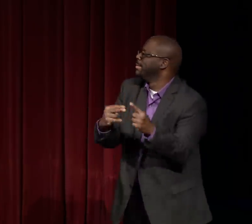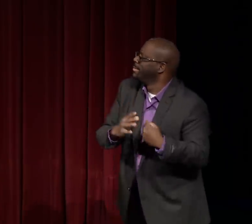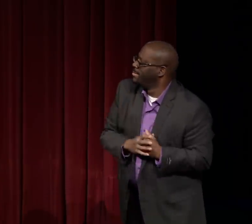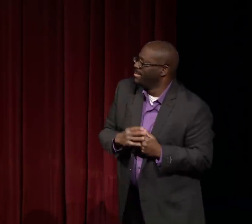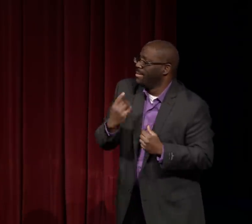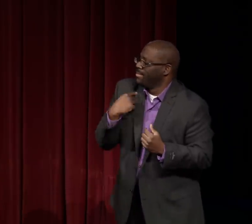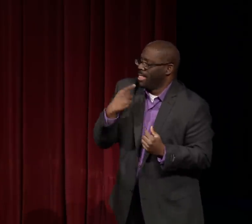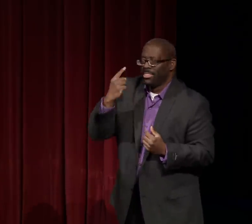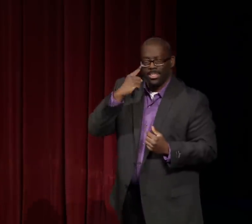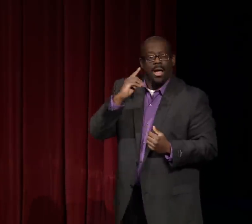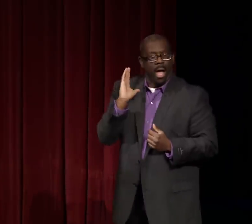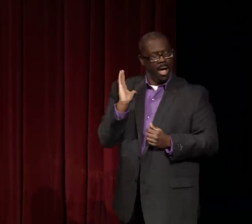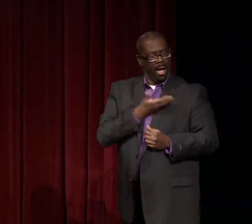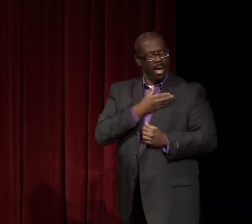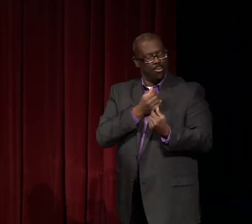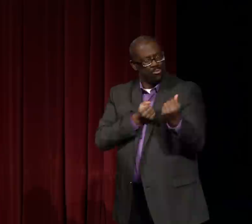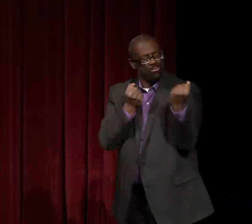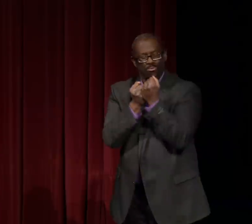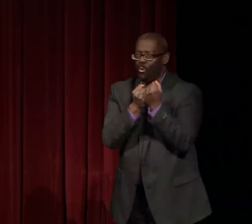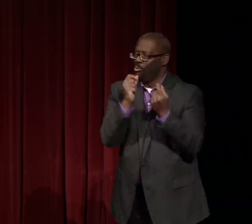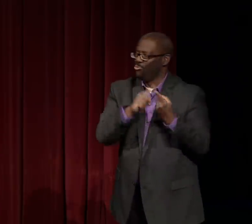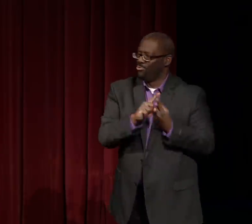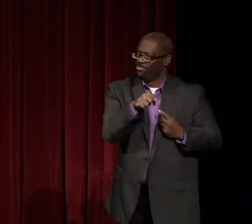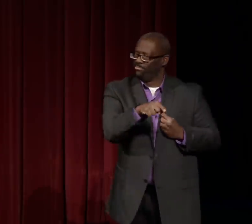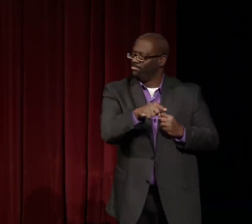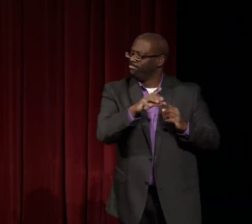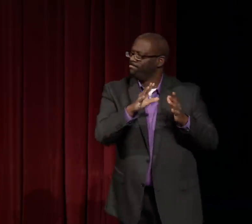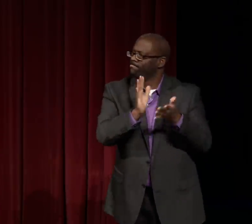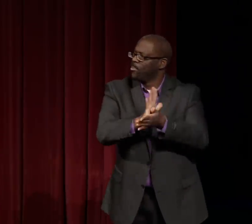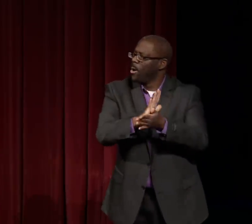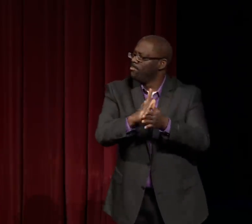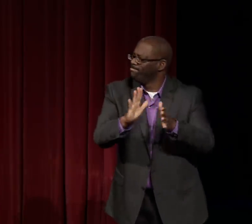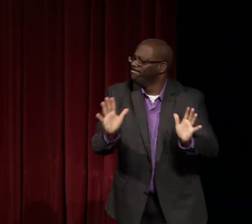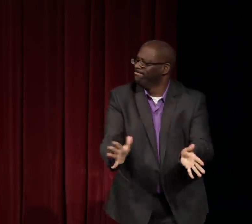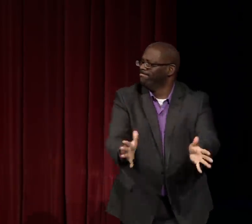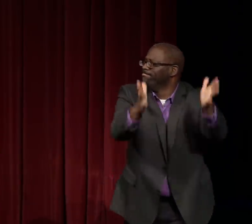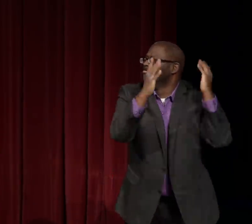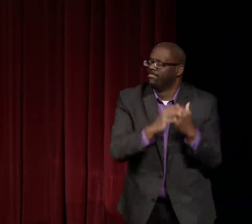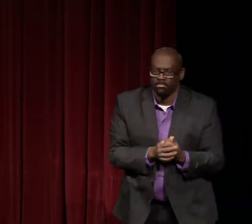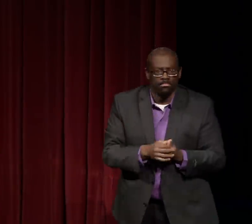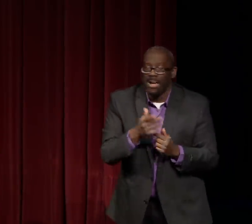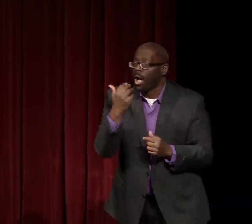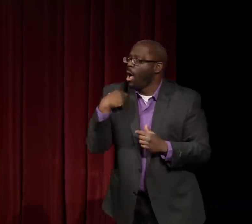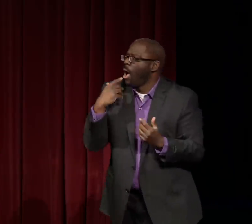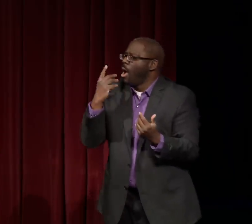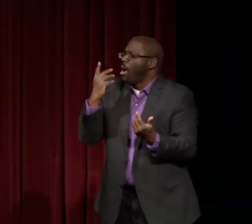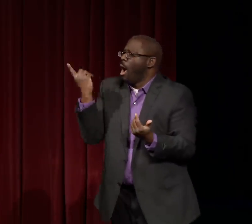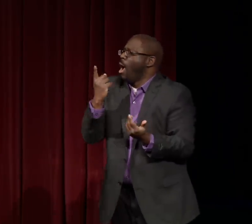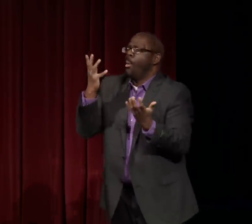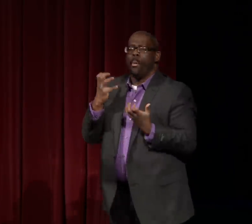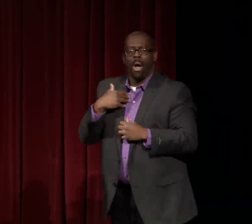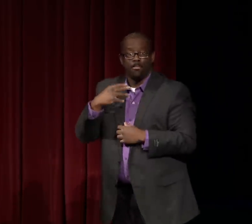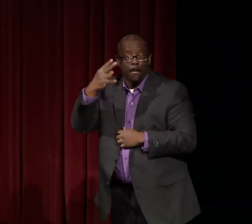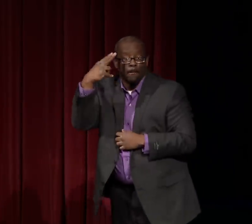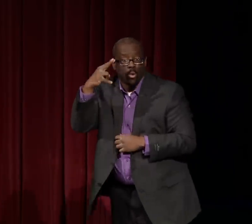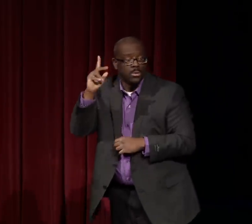it's giving us a whole other facet on the community, on looking at the black deaf community.